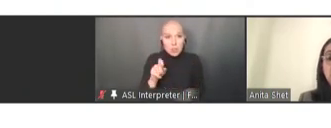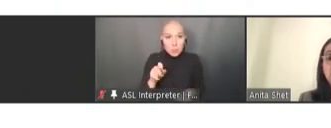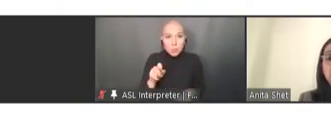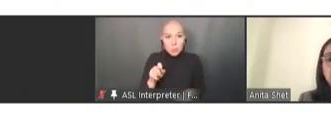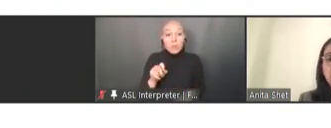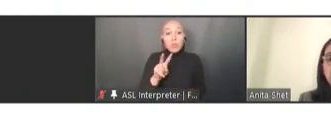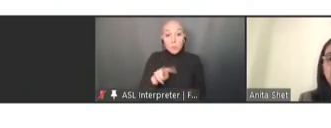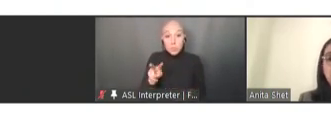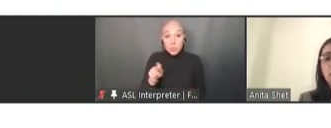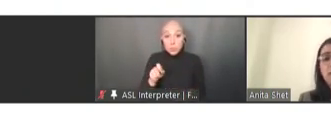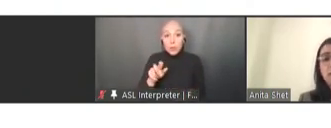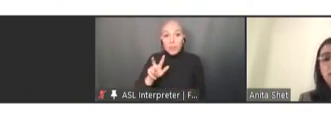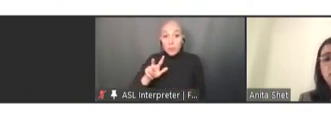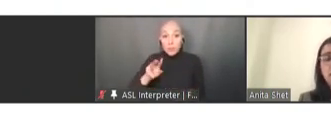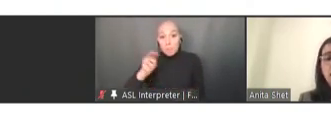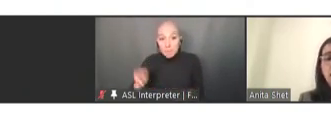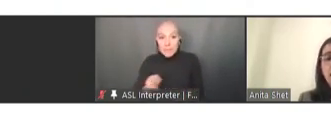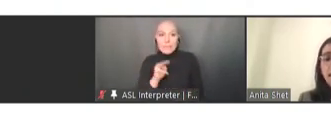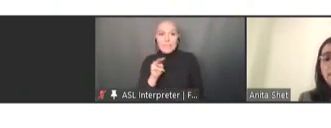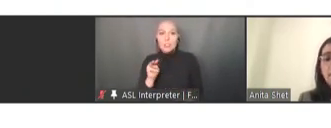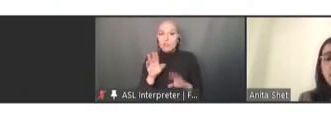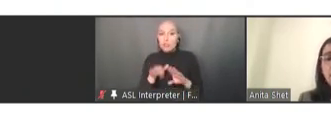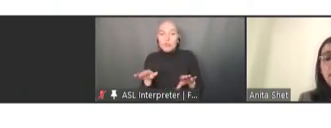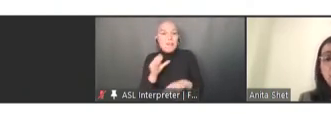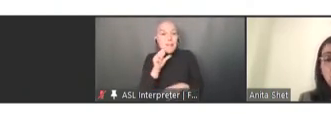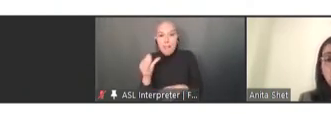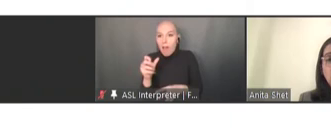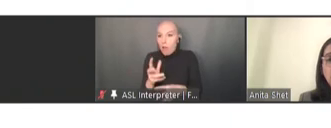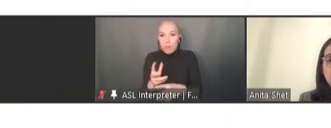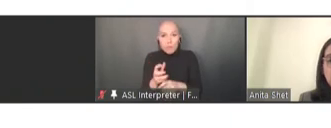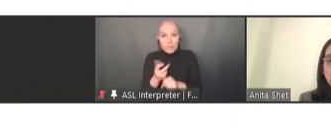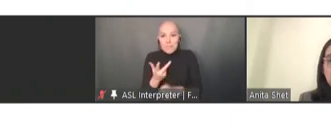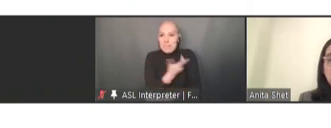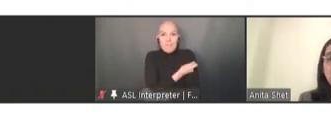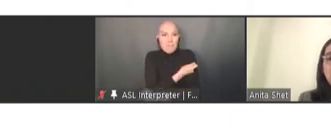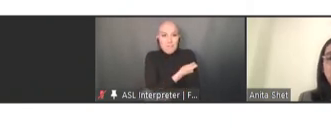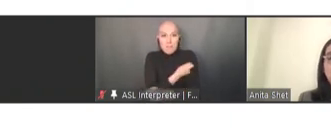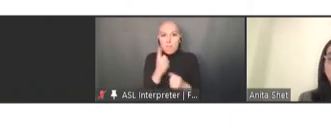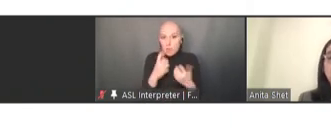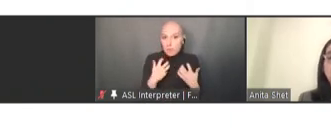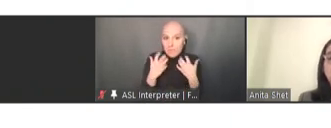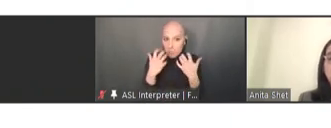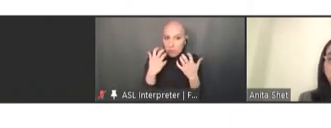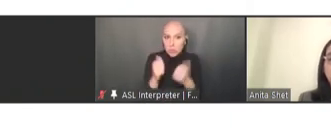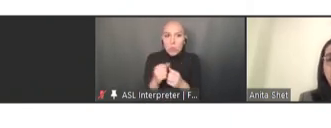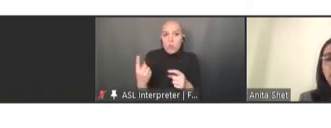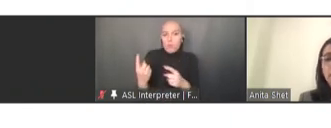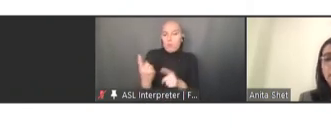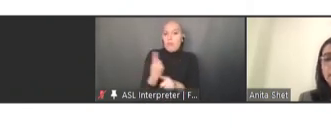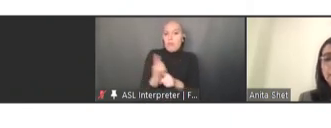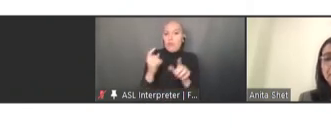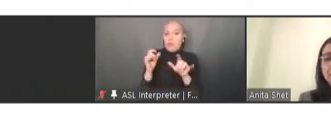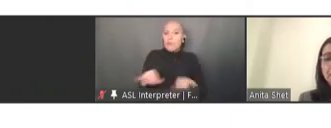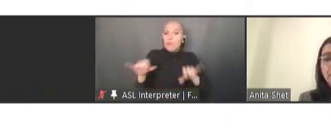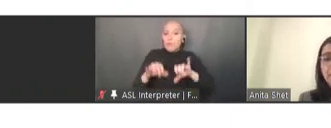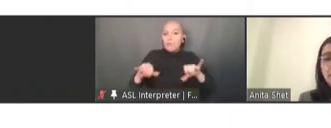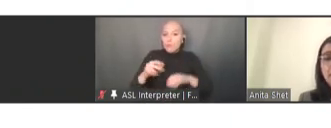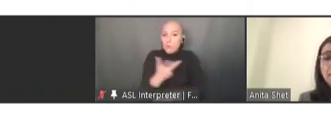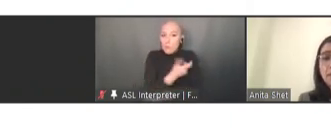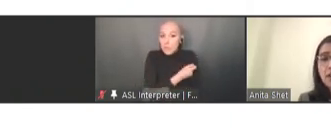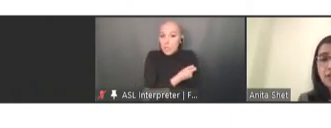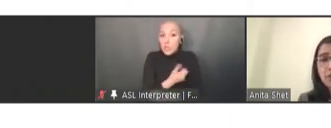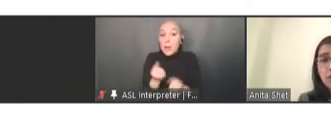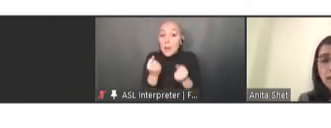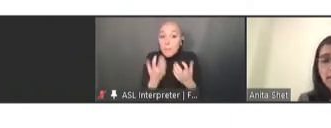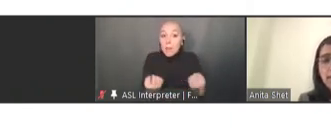routine immunization. And many more missed MCV through the campaigns. The figure on the right